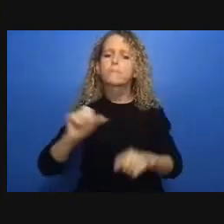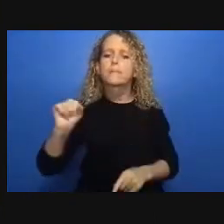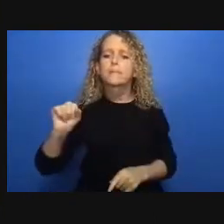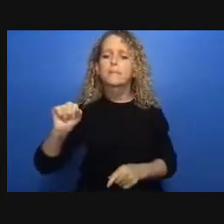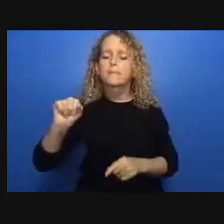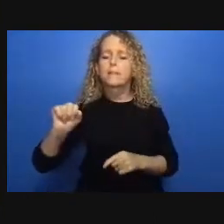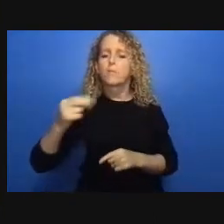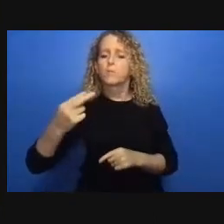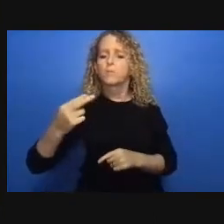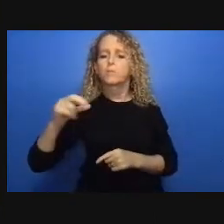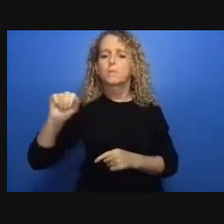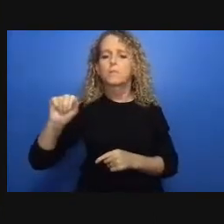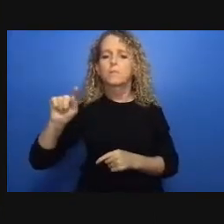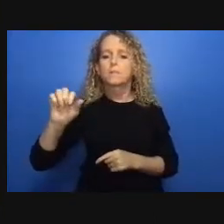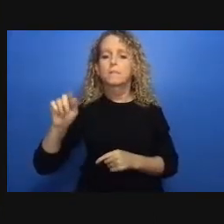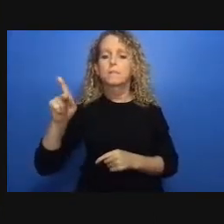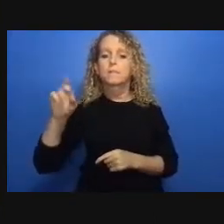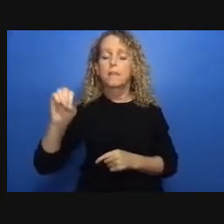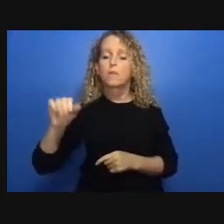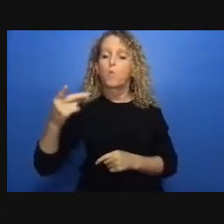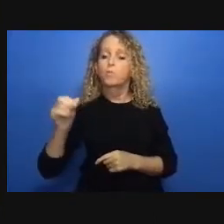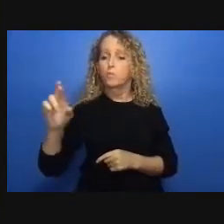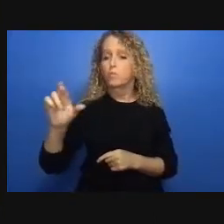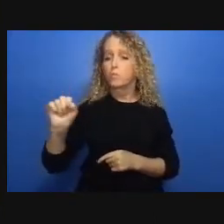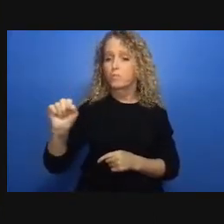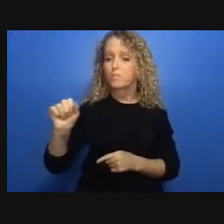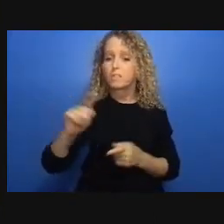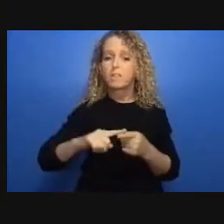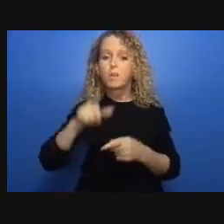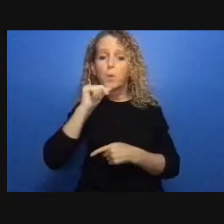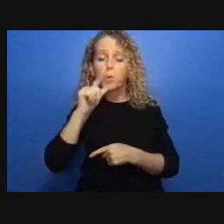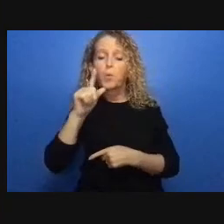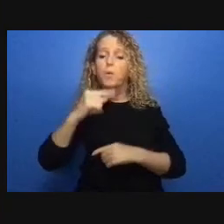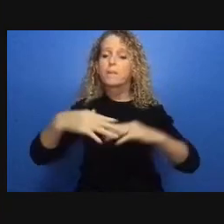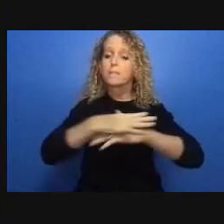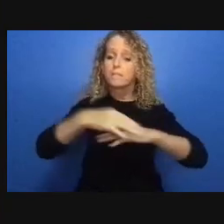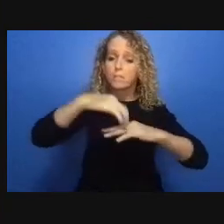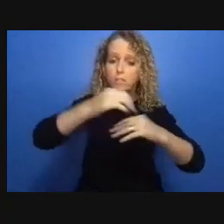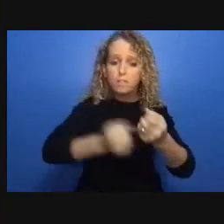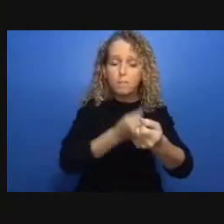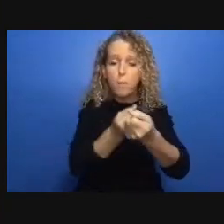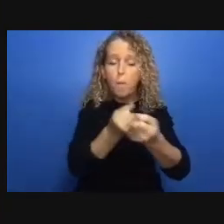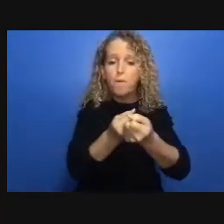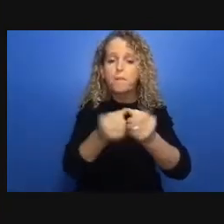they have received and they received very very little funding in the end so there was a general